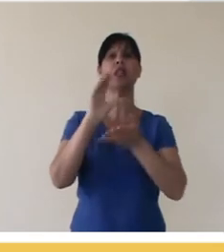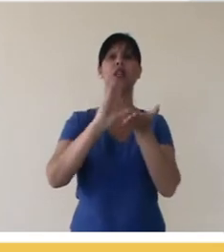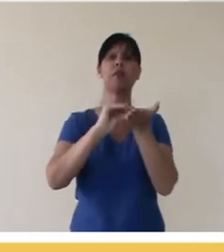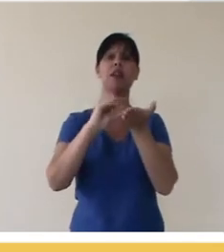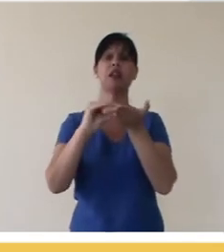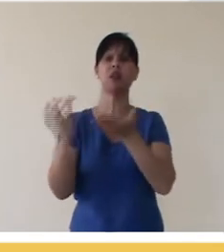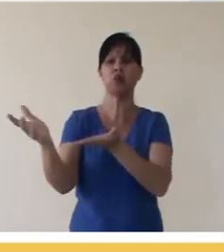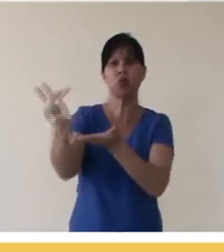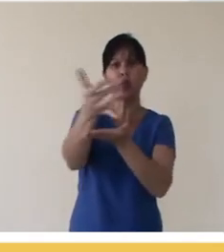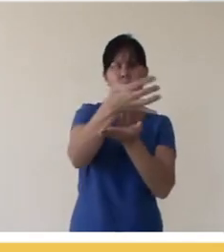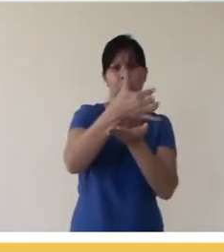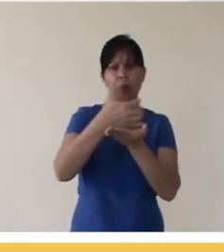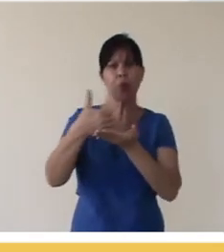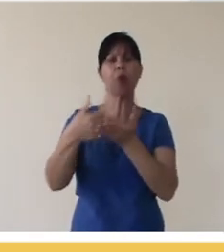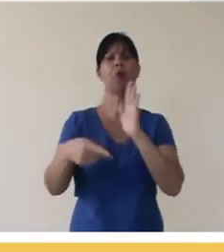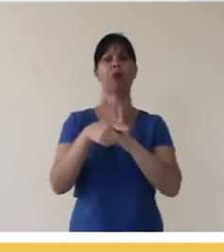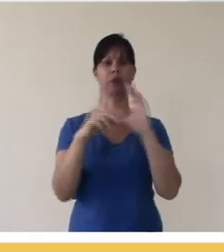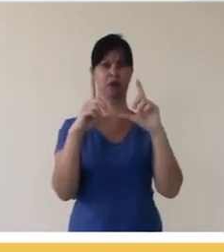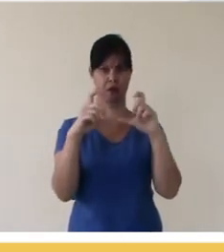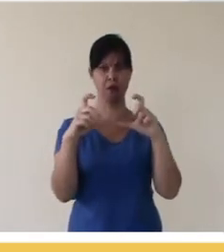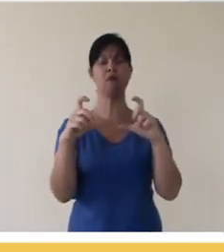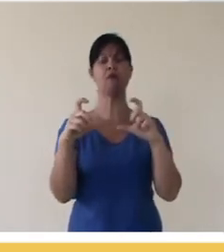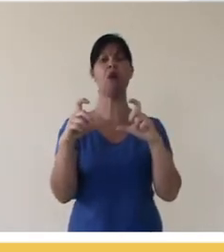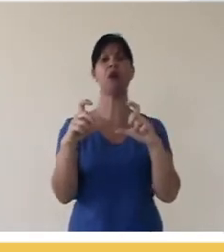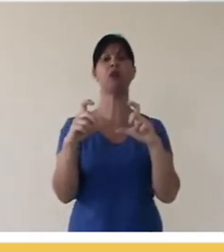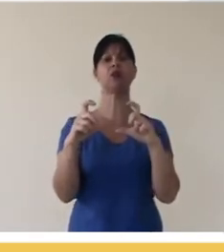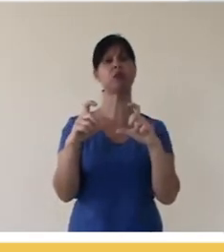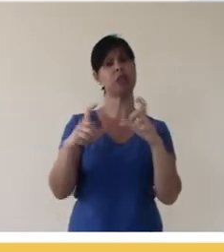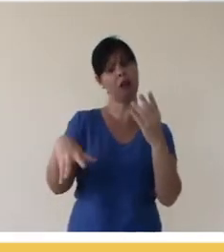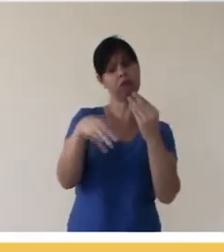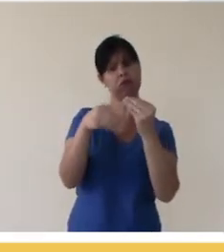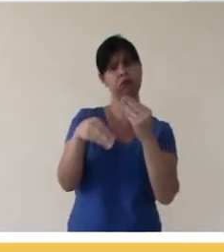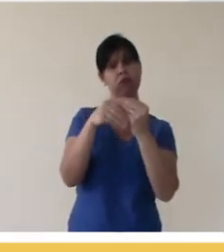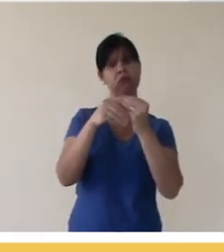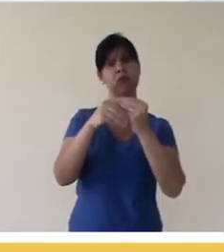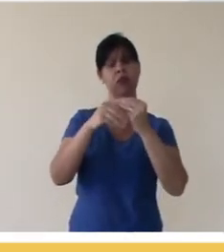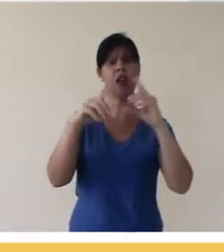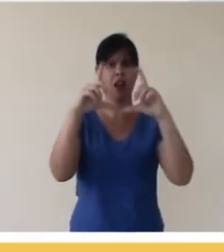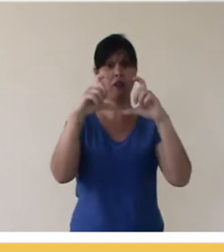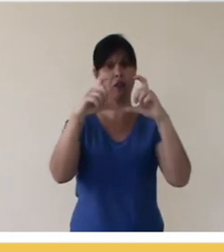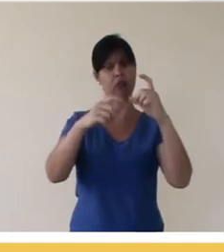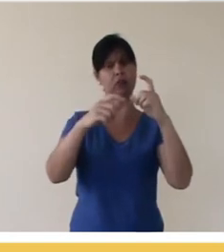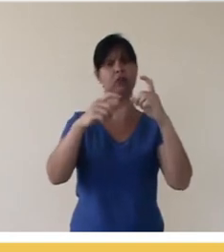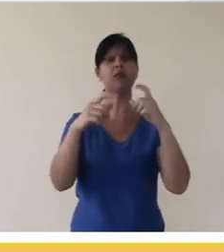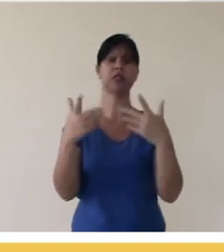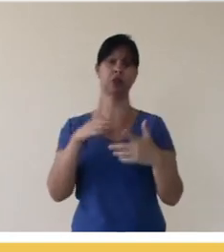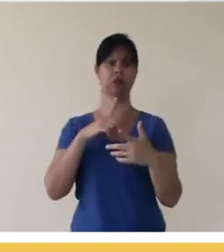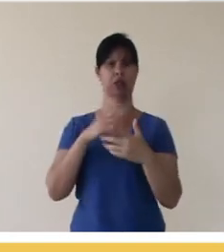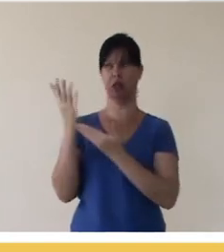and edit the metadata of the photo itself, that will be linked to it, so there are specific